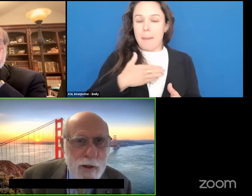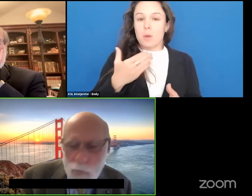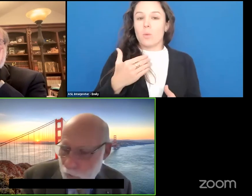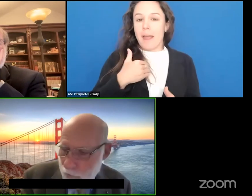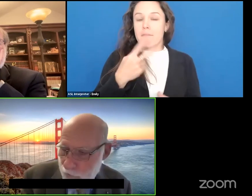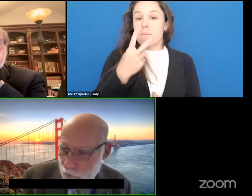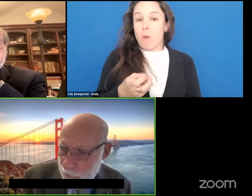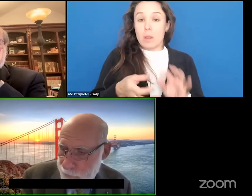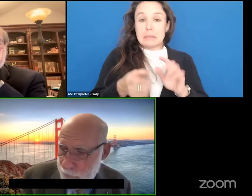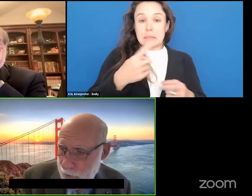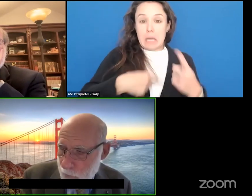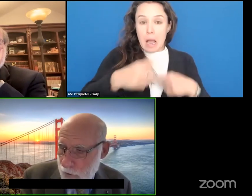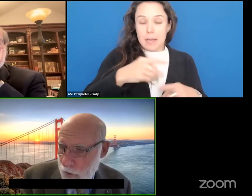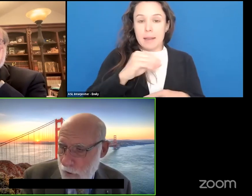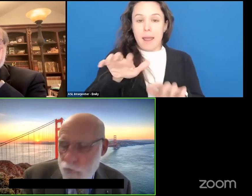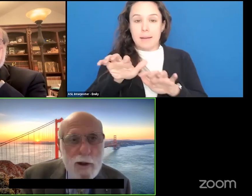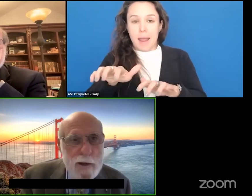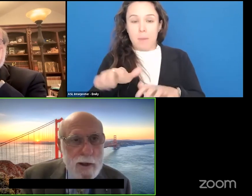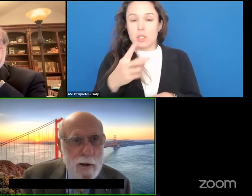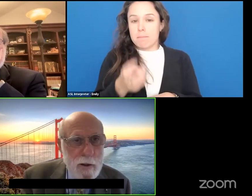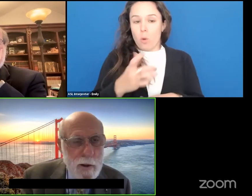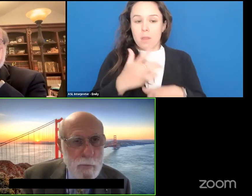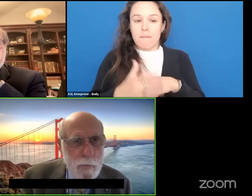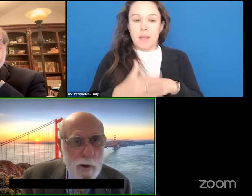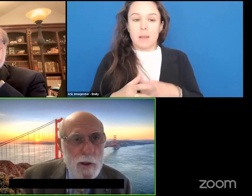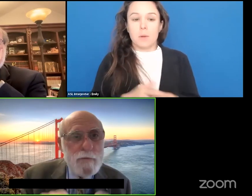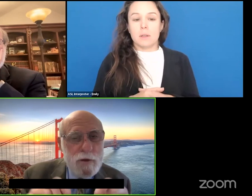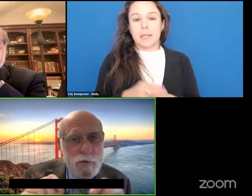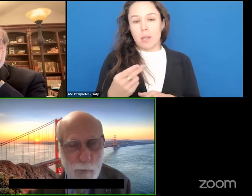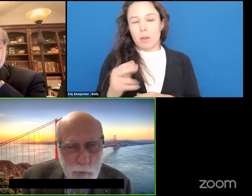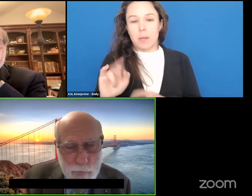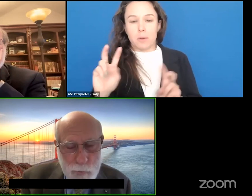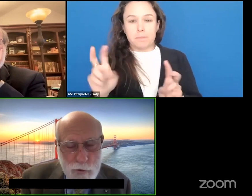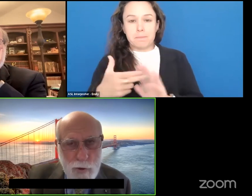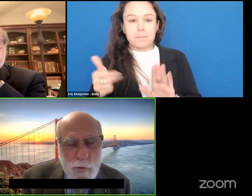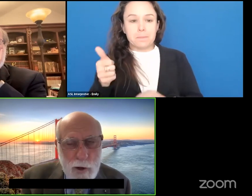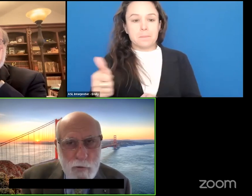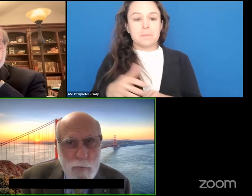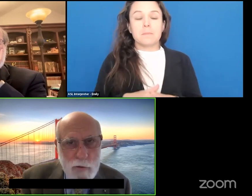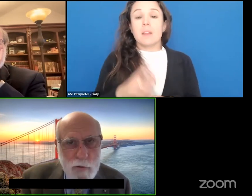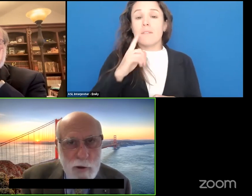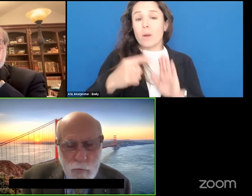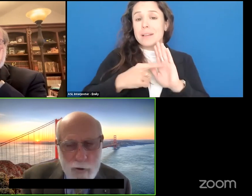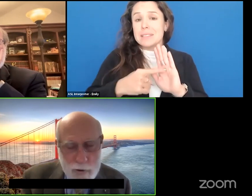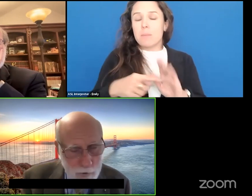available on this call but understanding by way of example can sometimes be the best way